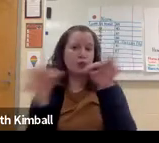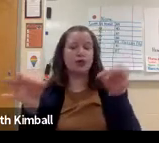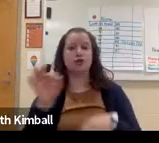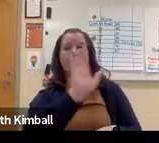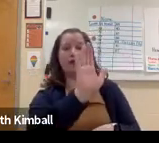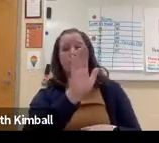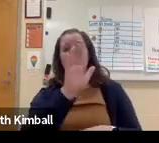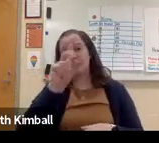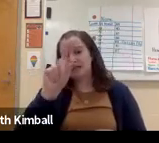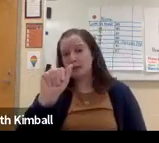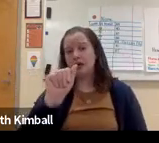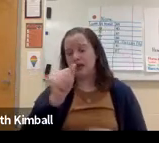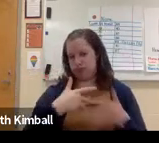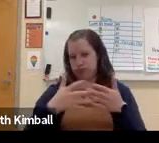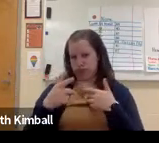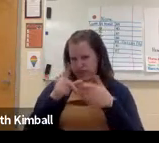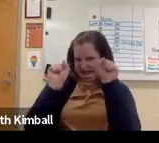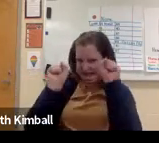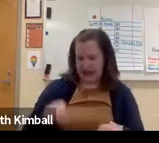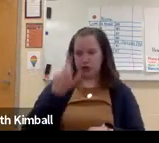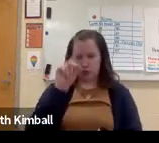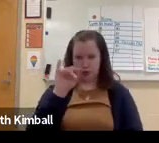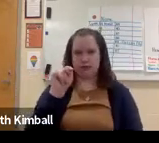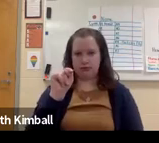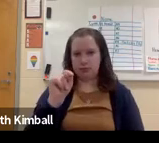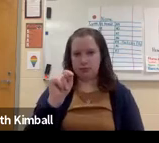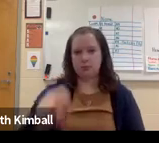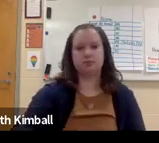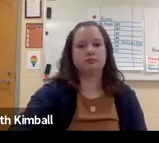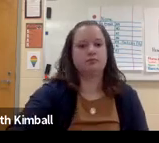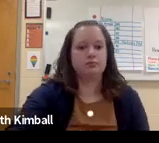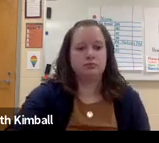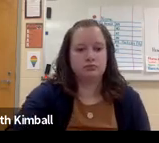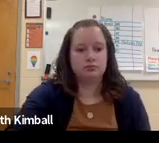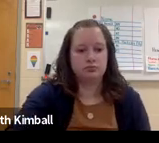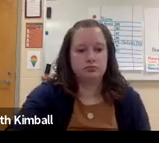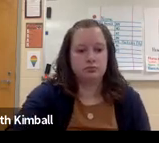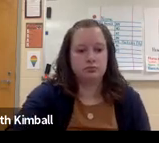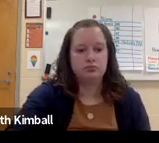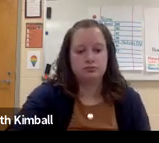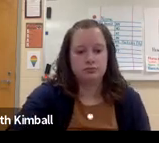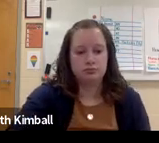regardless of their needs, regardless of their language or their disability. They can all do it.